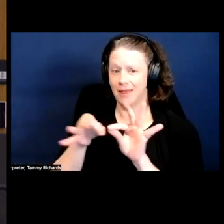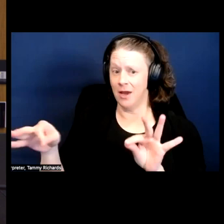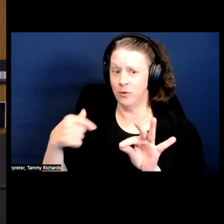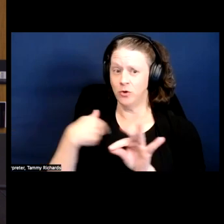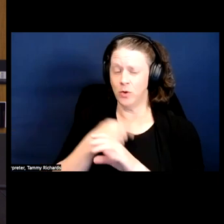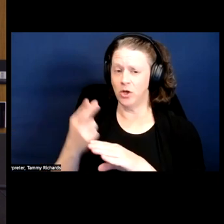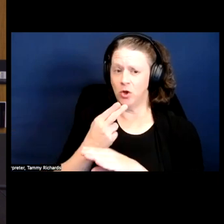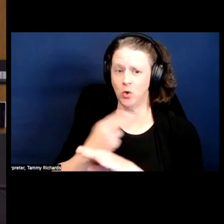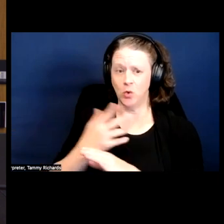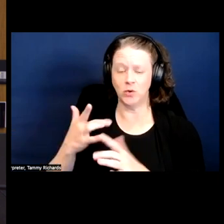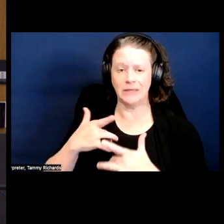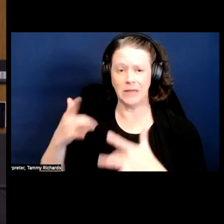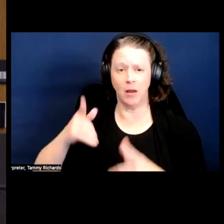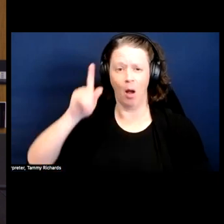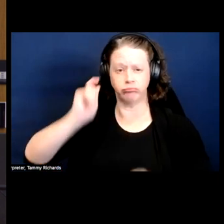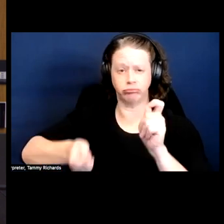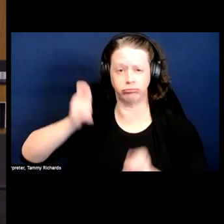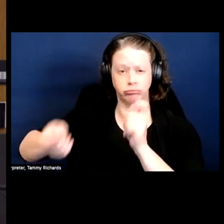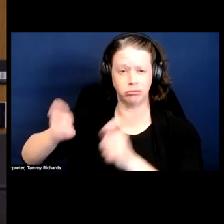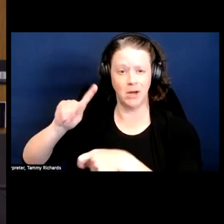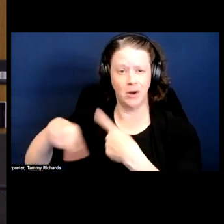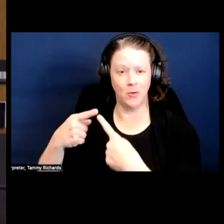that we use when we're talking about race and disability, right.